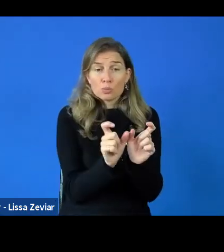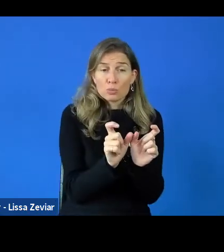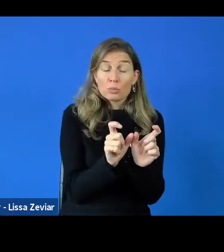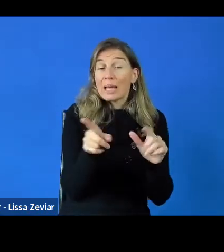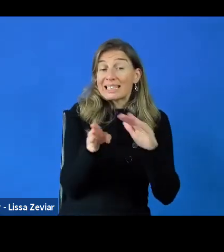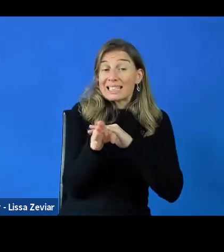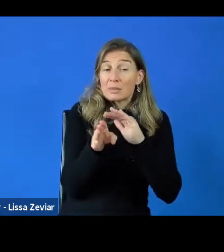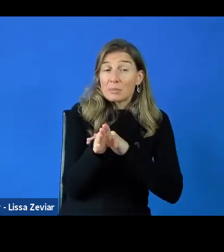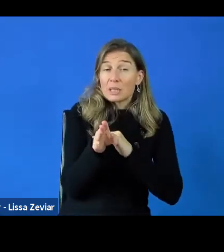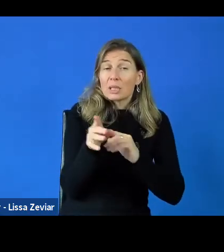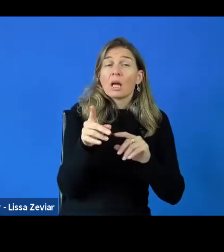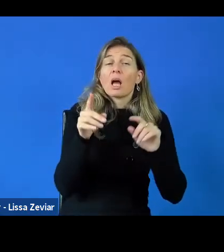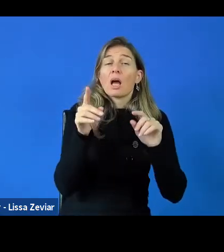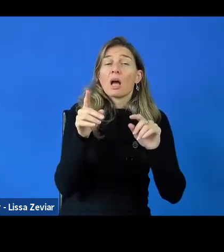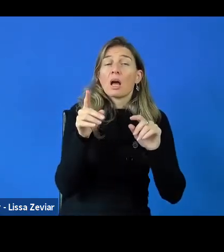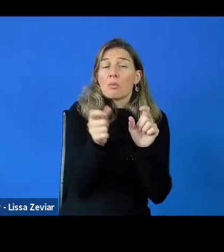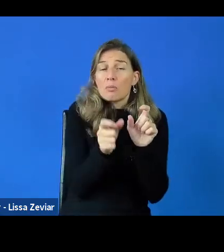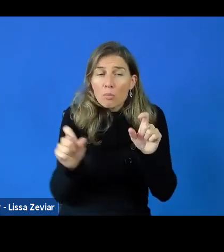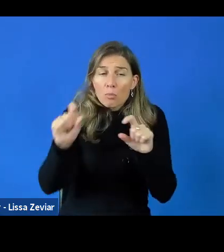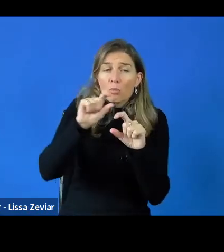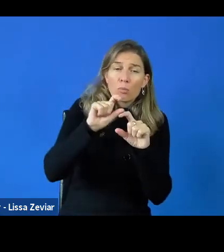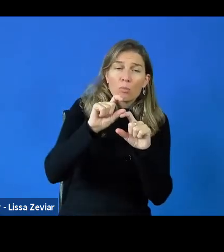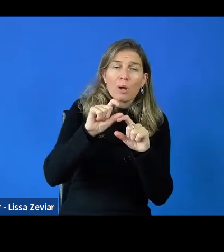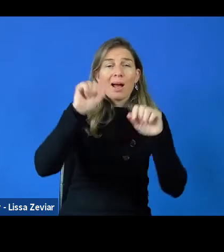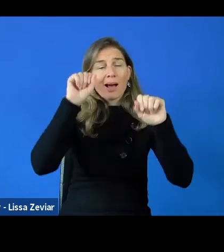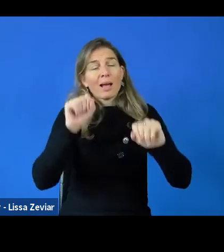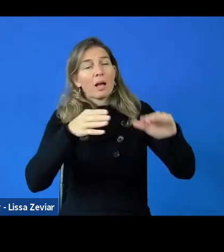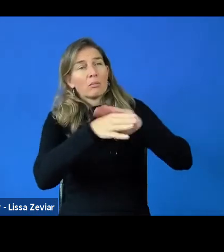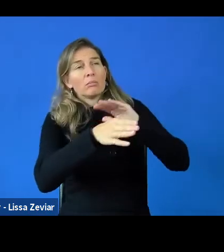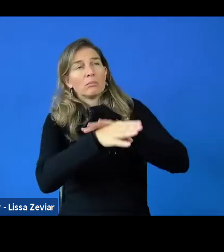to access the media, the idea of...